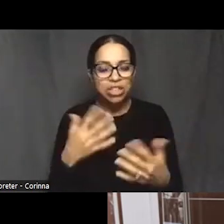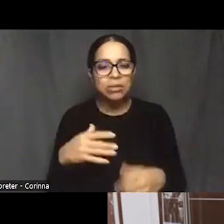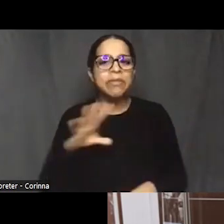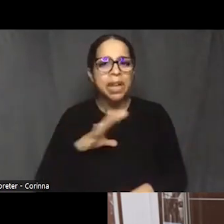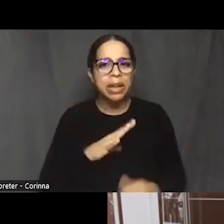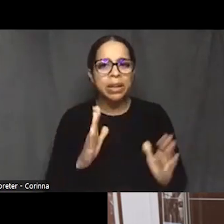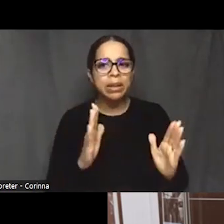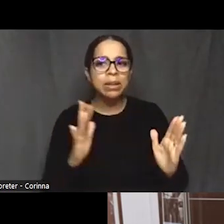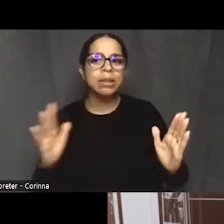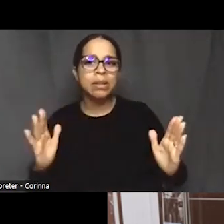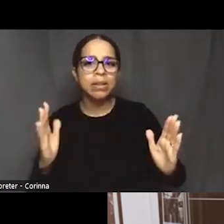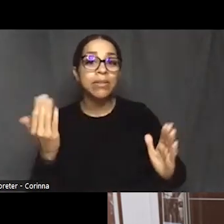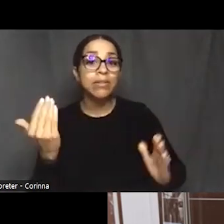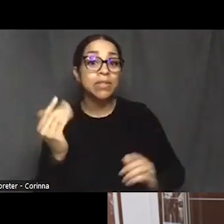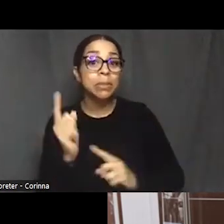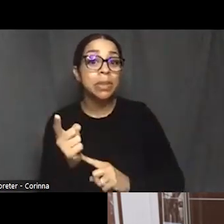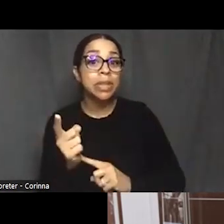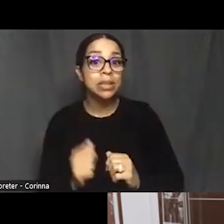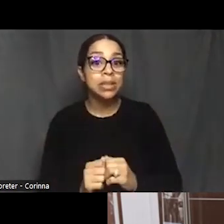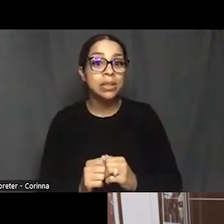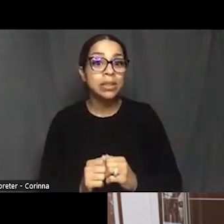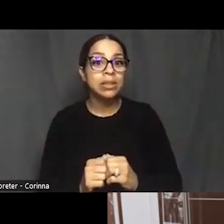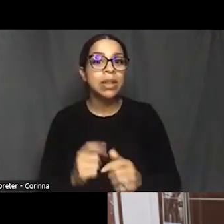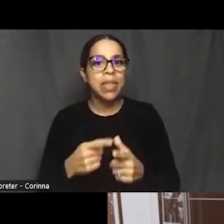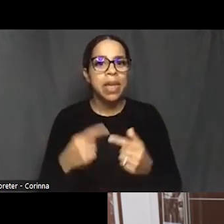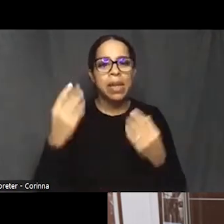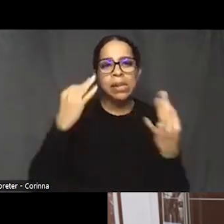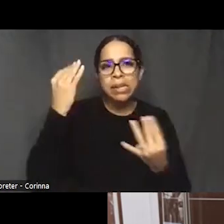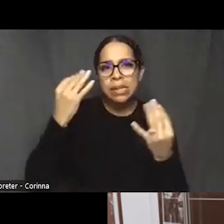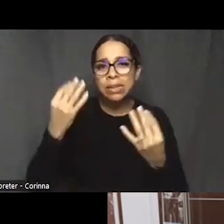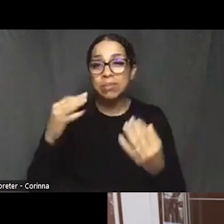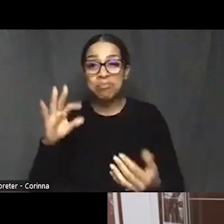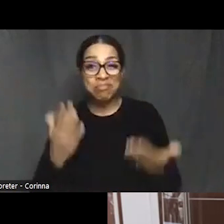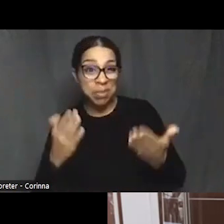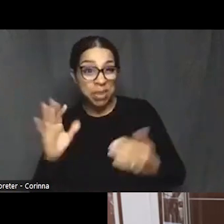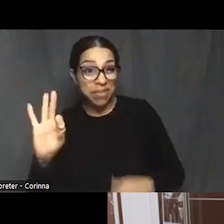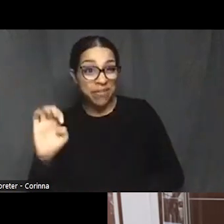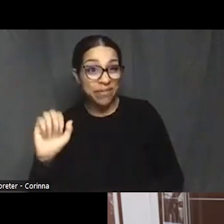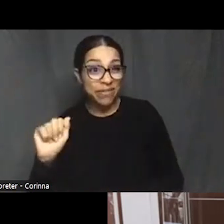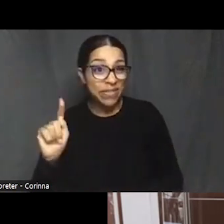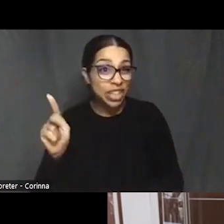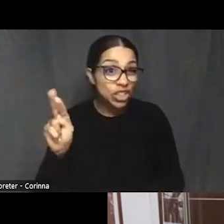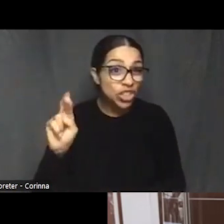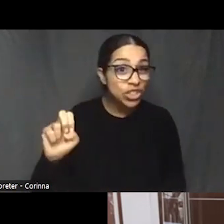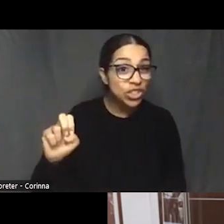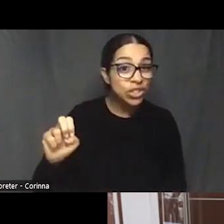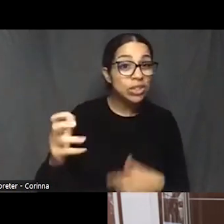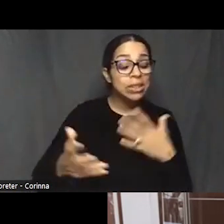But I think that we would still be bogged down trying to produce a feature length film that we settled on where we are.